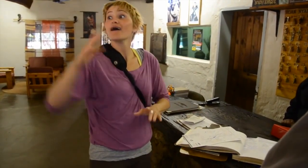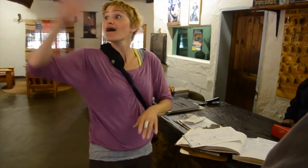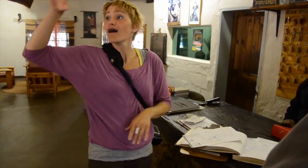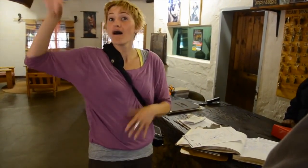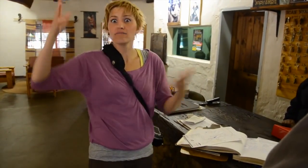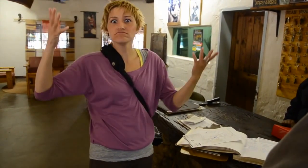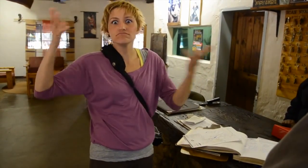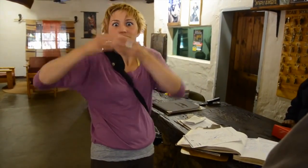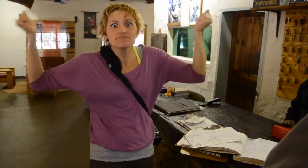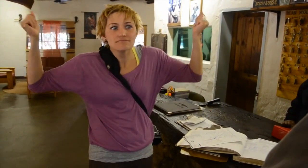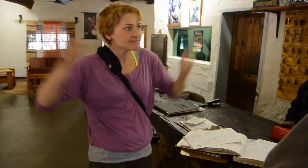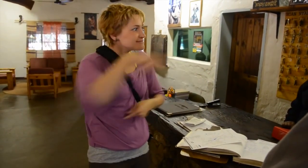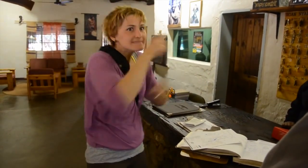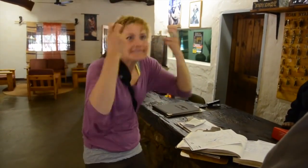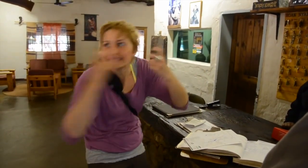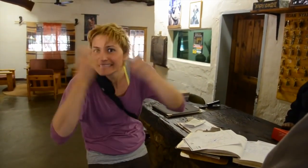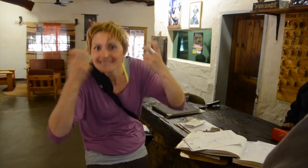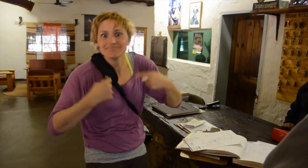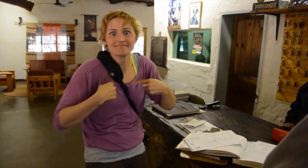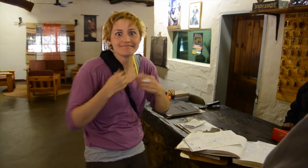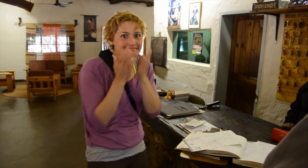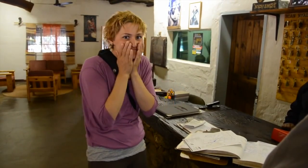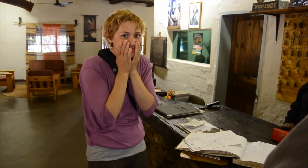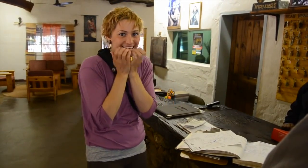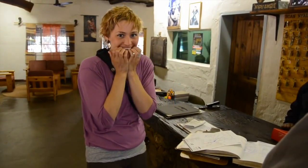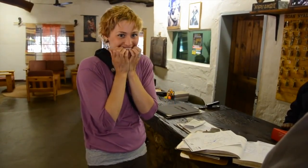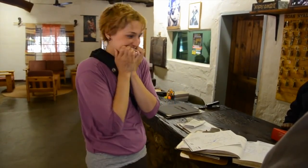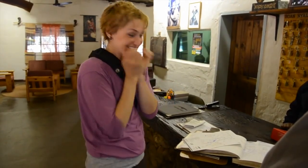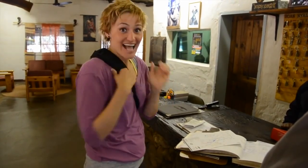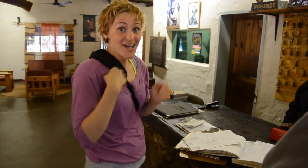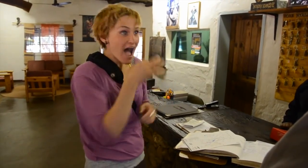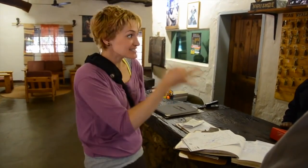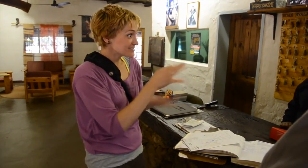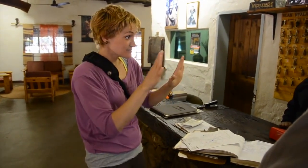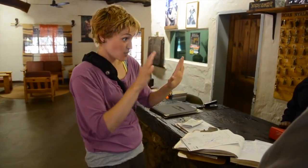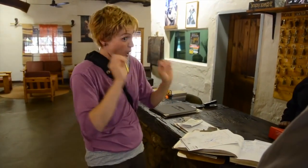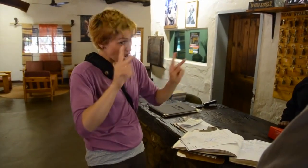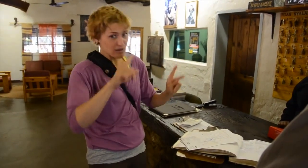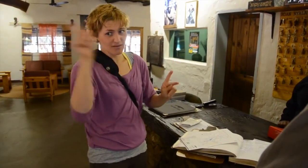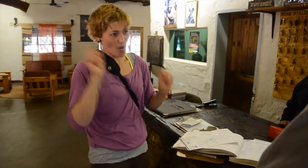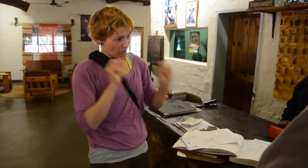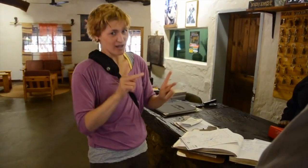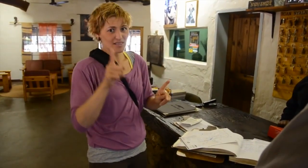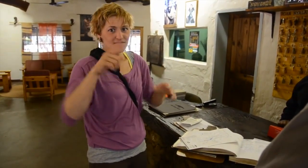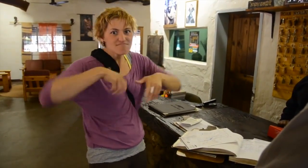that I arrived safely and not to worry if I get lost out there. I asked if it was safe on the trail and